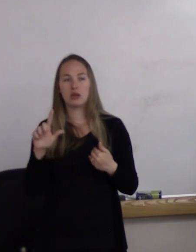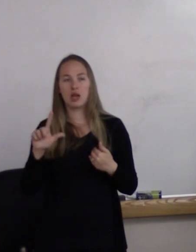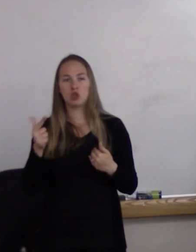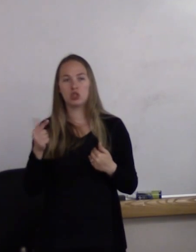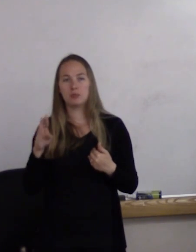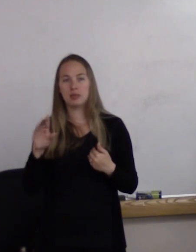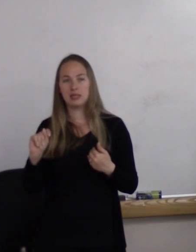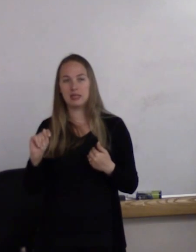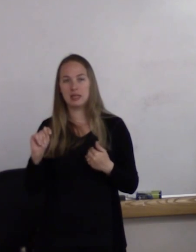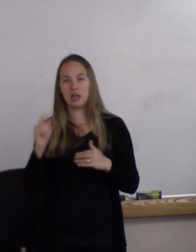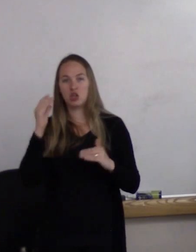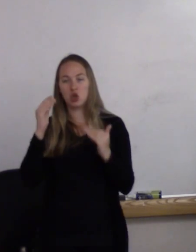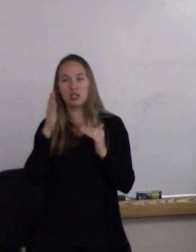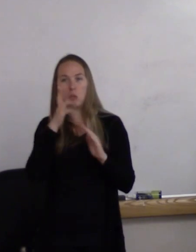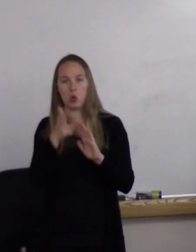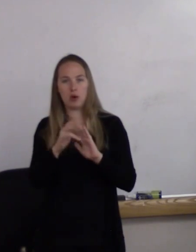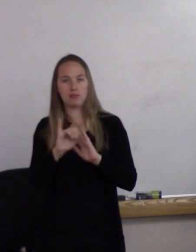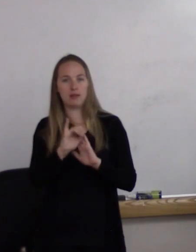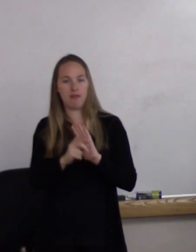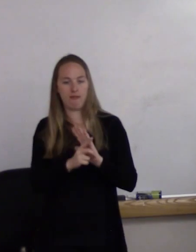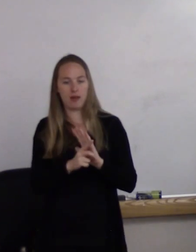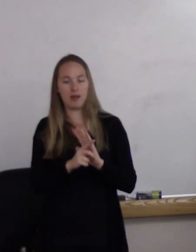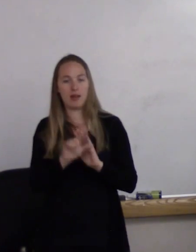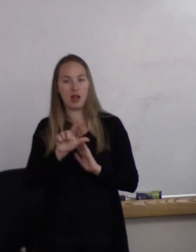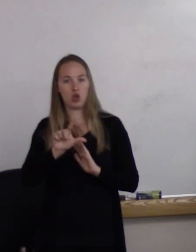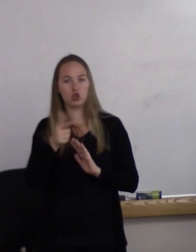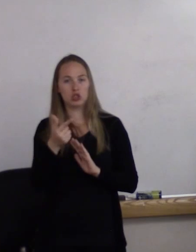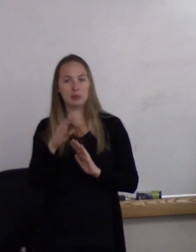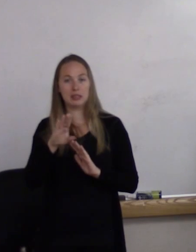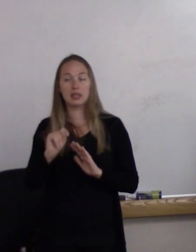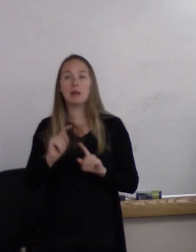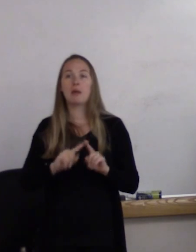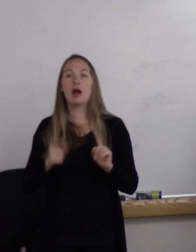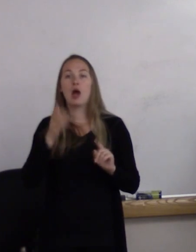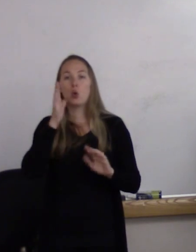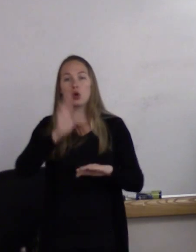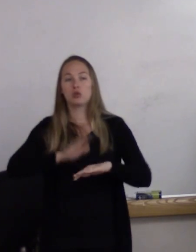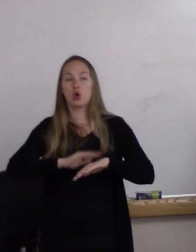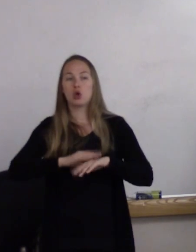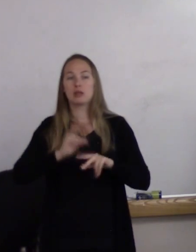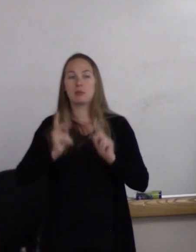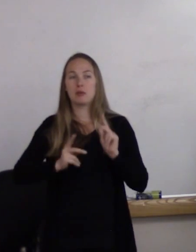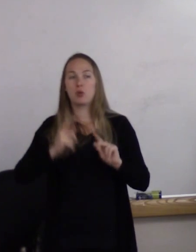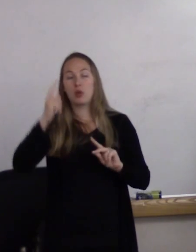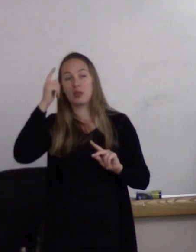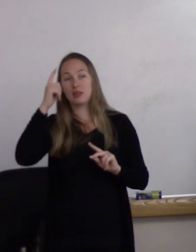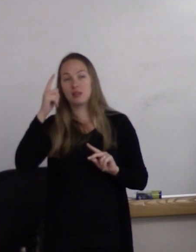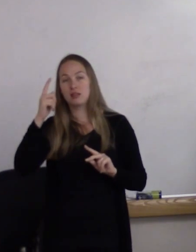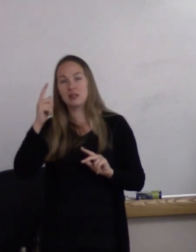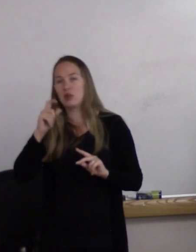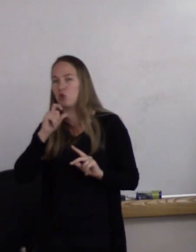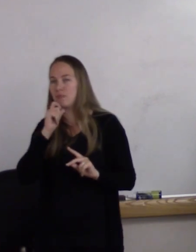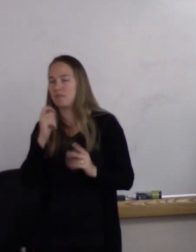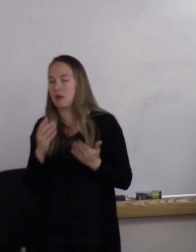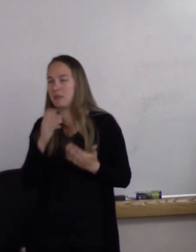that identify as LGBT, but I would caution people to think that there are fewer LGBT older adults.